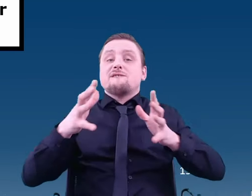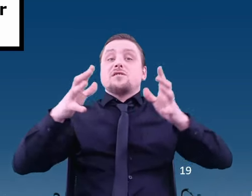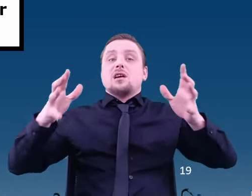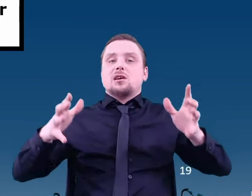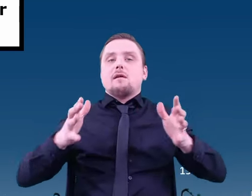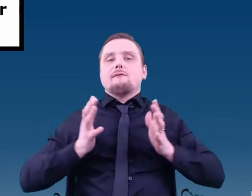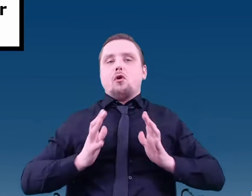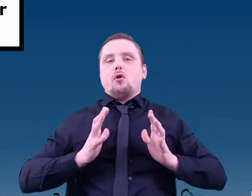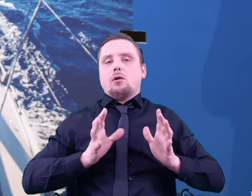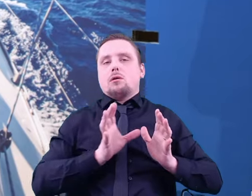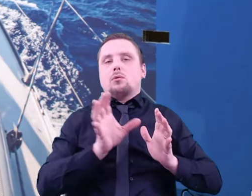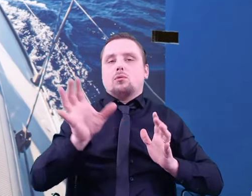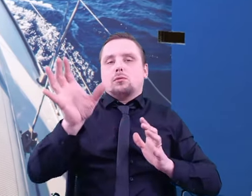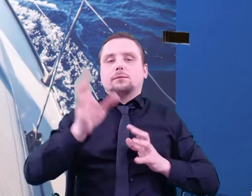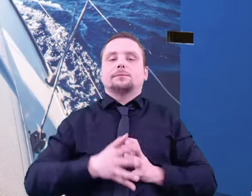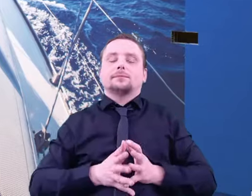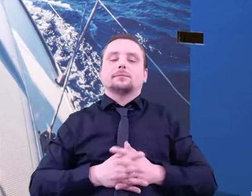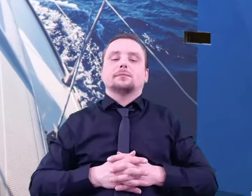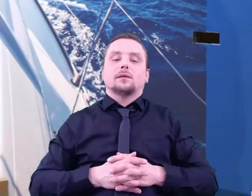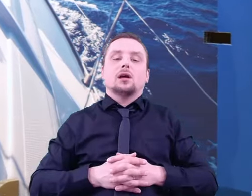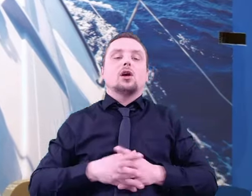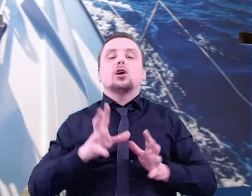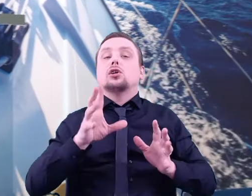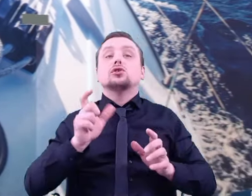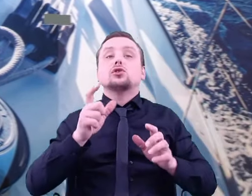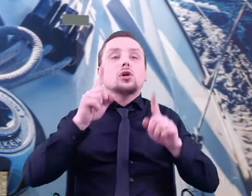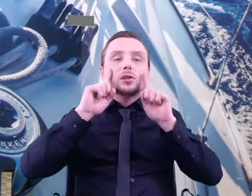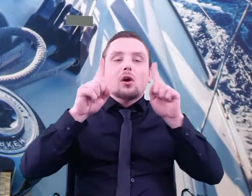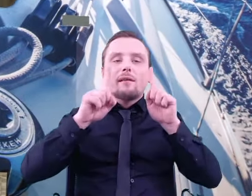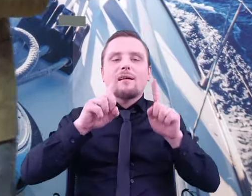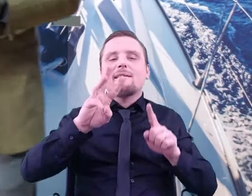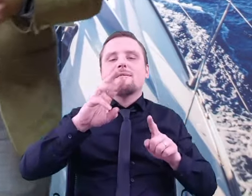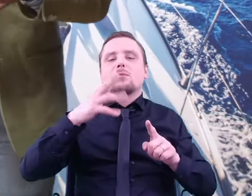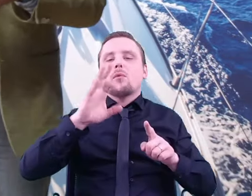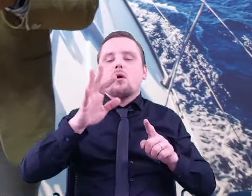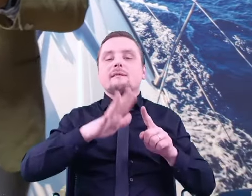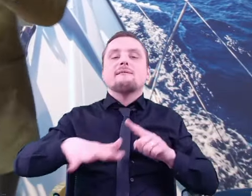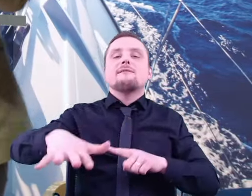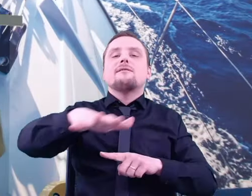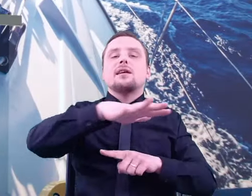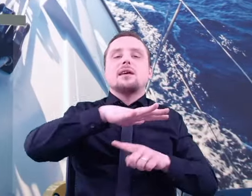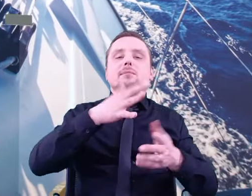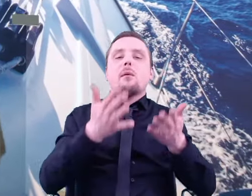What the detector registers is the mass spectrum. This is informative of what ions they were,